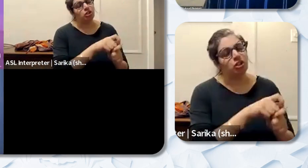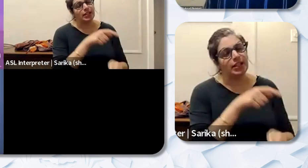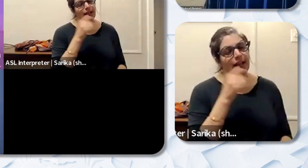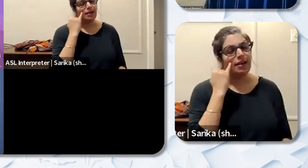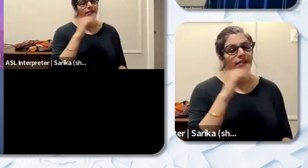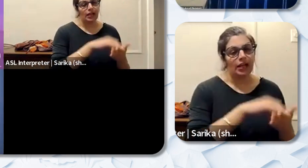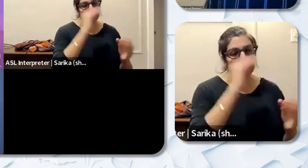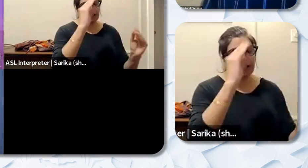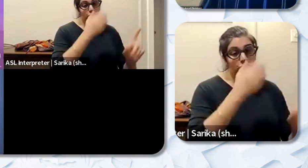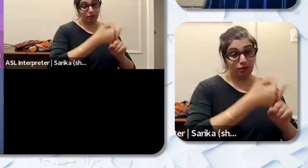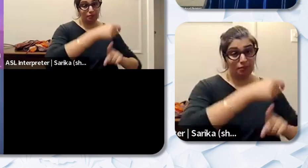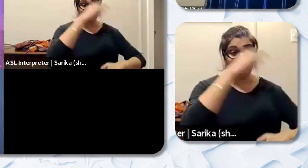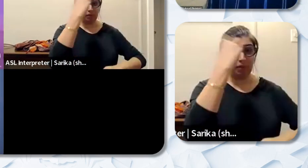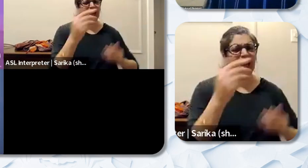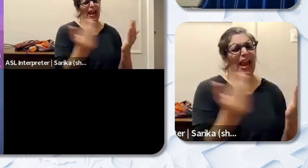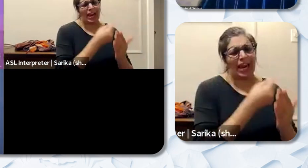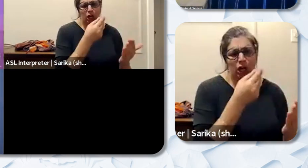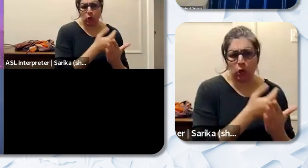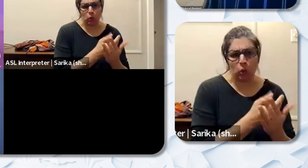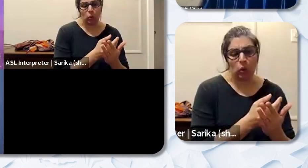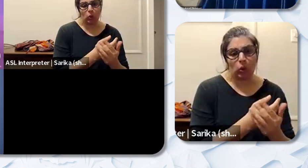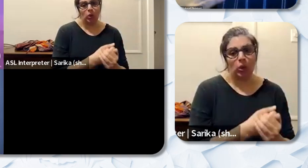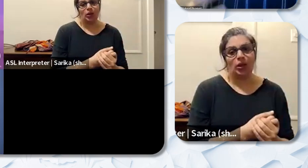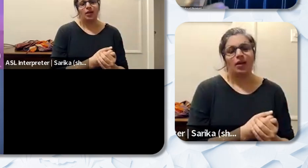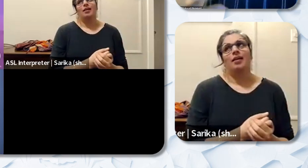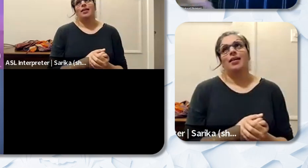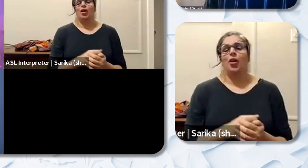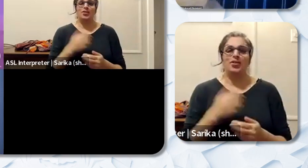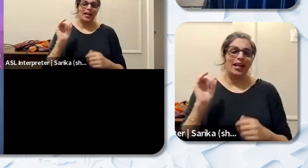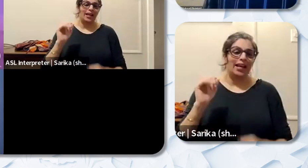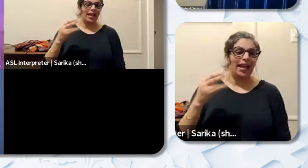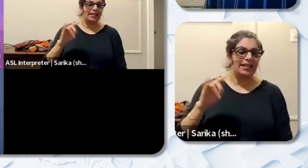a recurring pattern too that new teachers will get the brunt of behavior issues when they don't